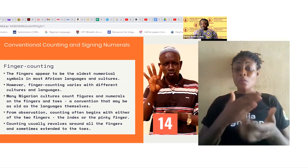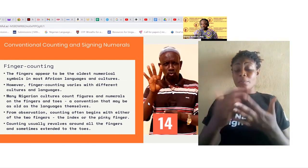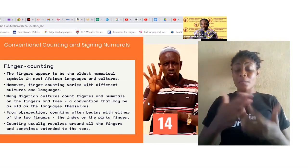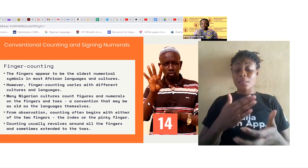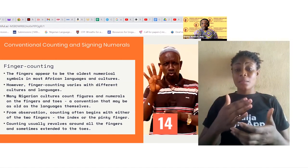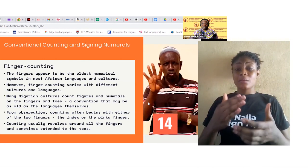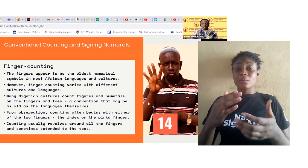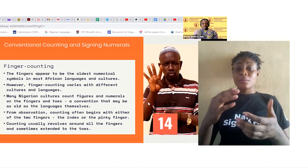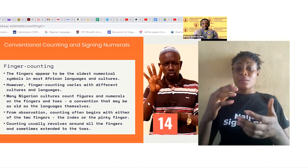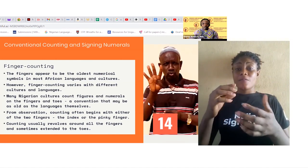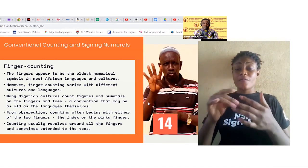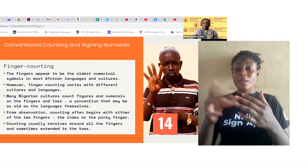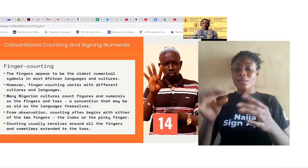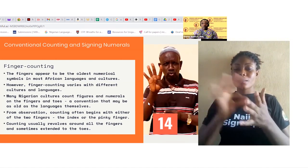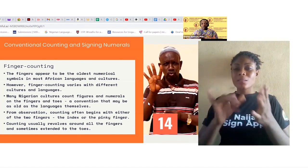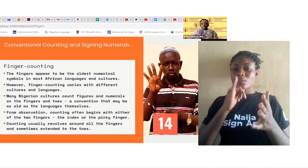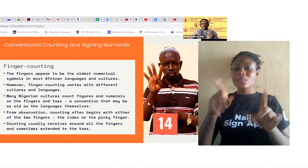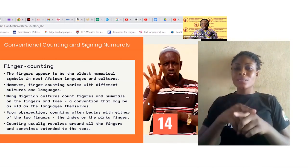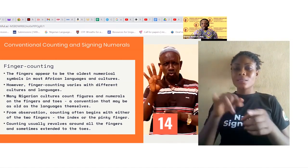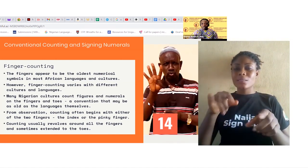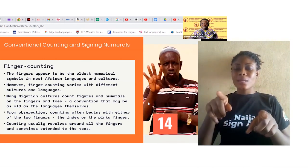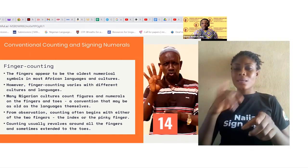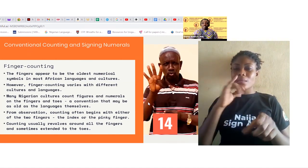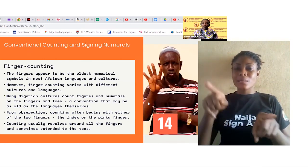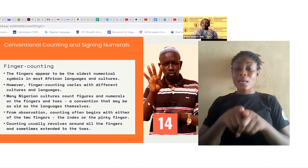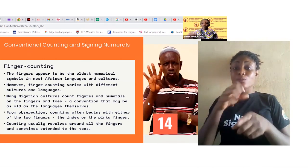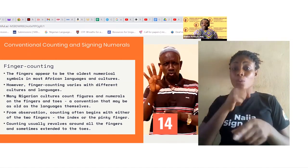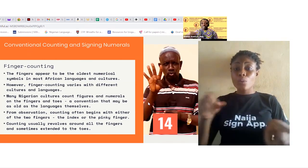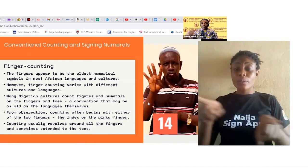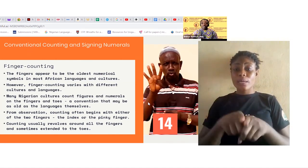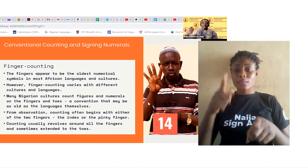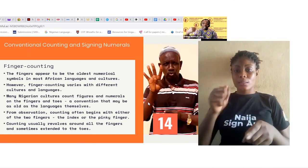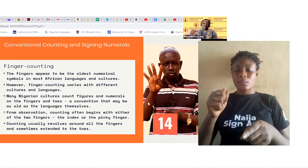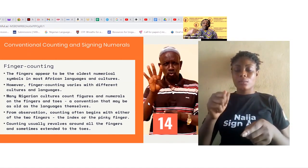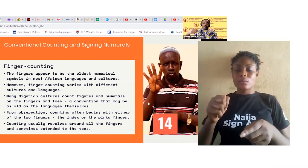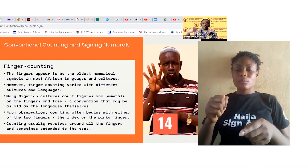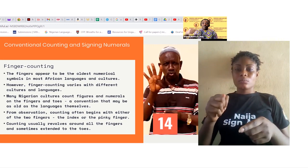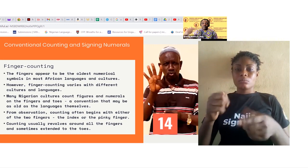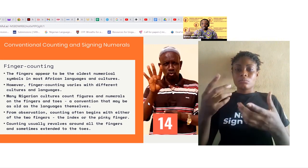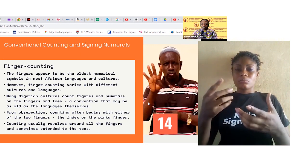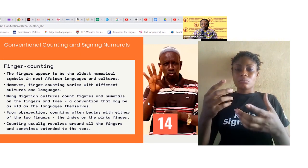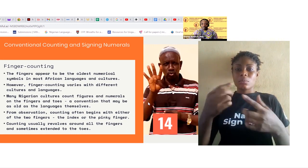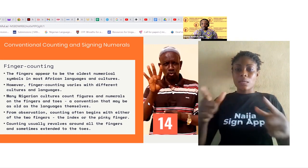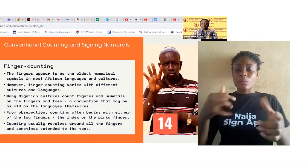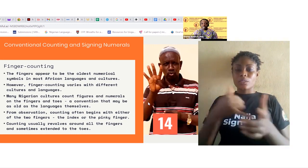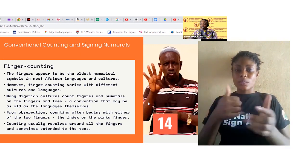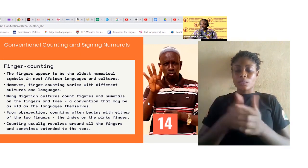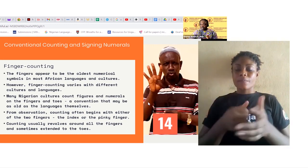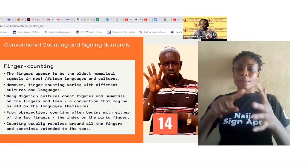themselves; from our observation counting often begins with either of the two fingers the index or